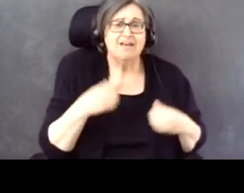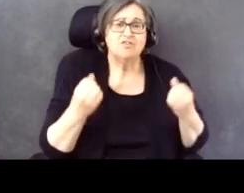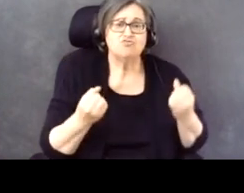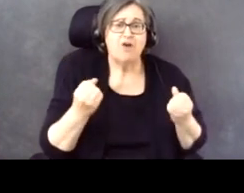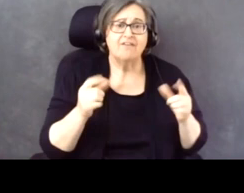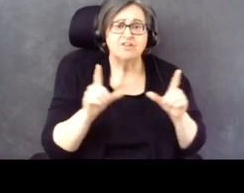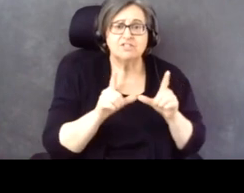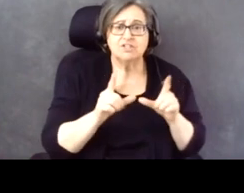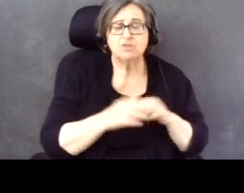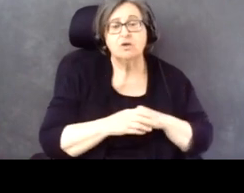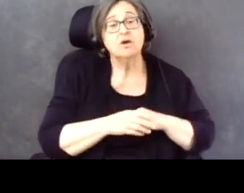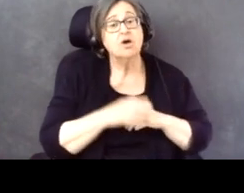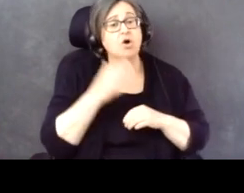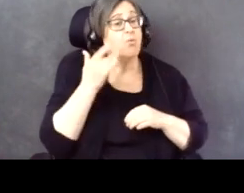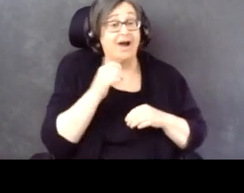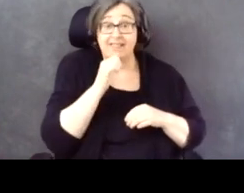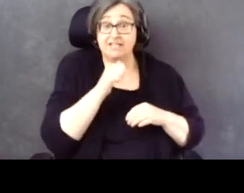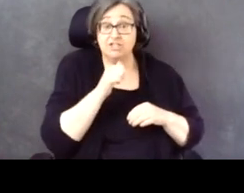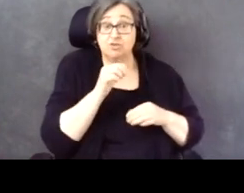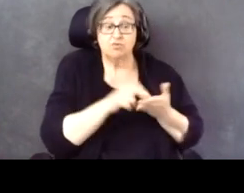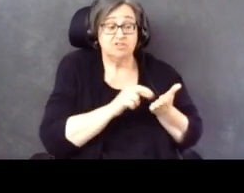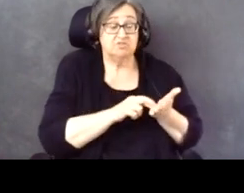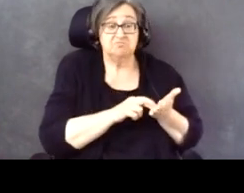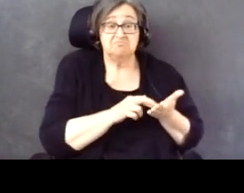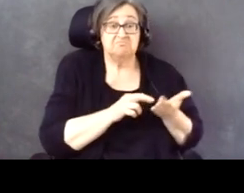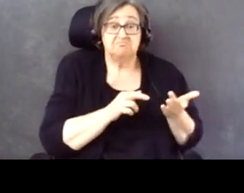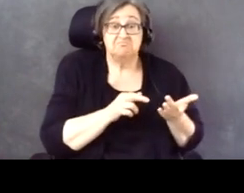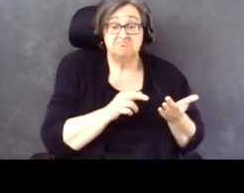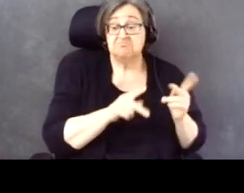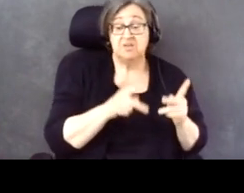And asked why they did not register, non-registered people with disabilities were more likely